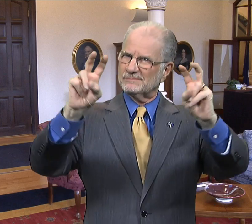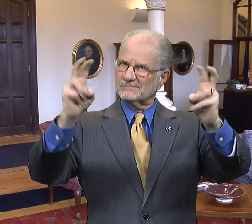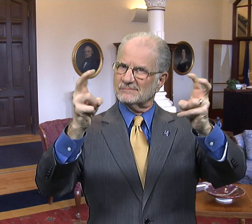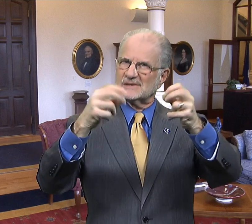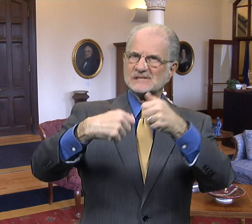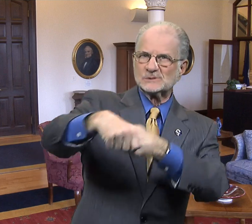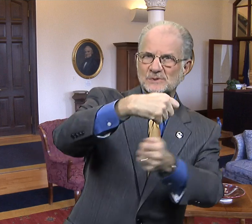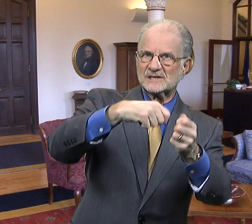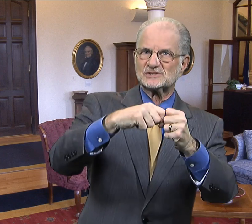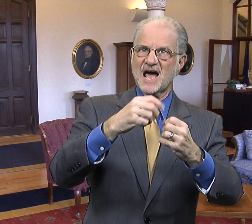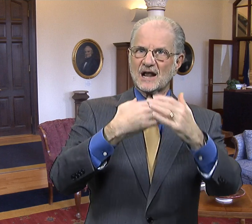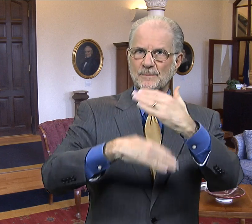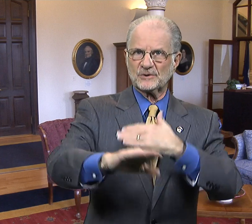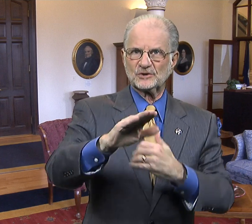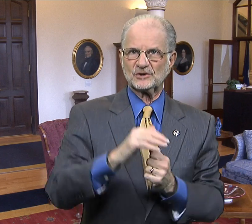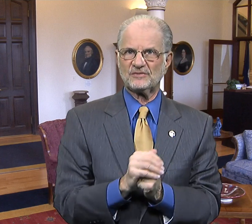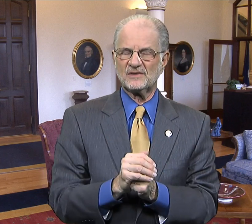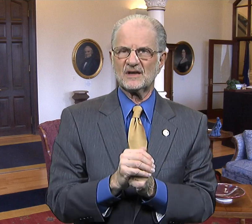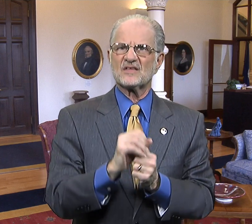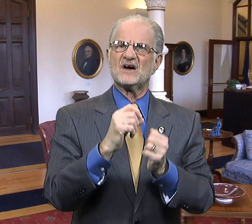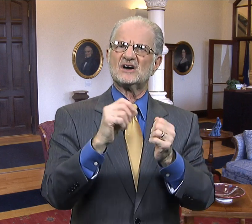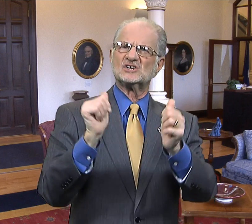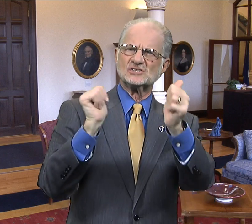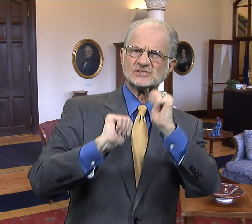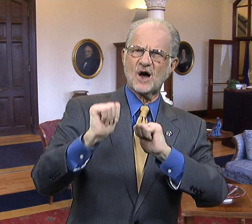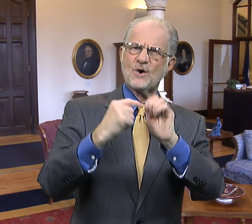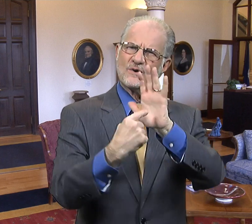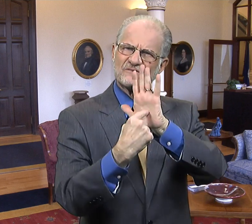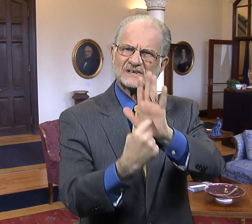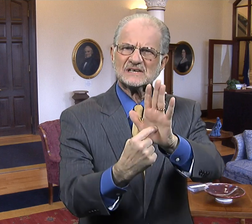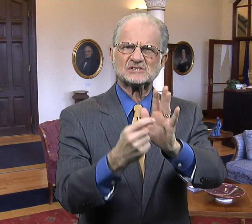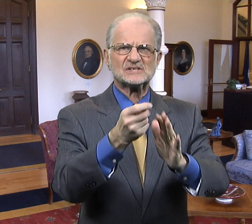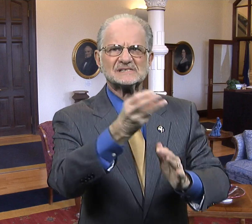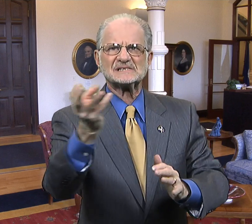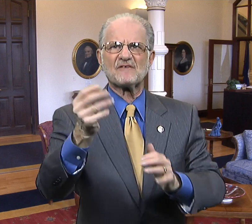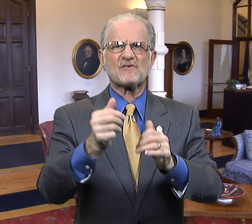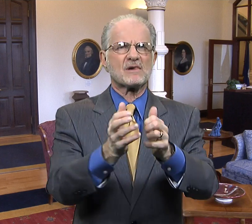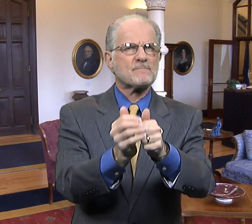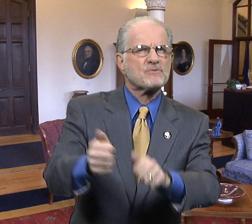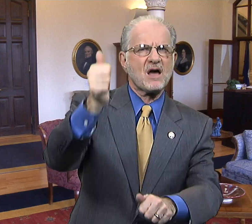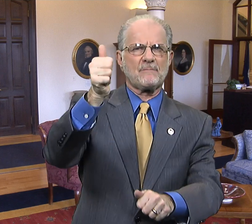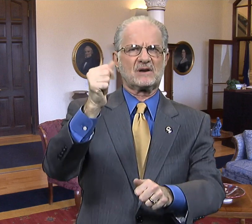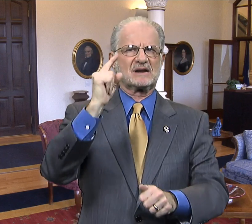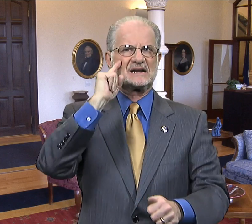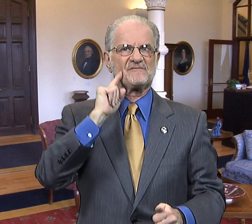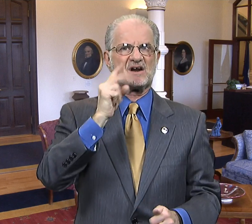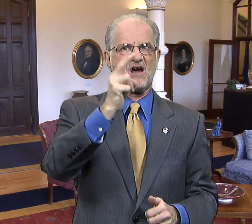"Switched at Birth." The show features several prominent deaf